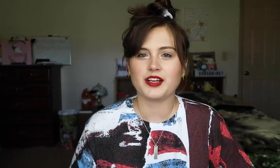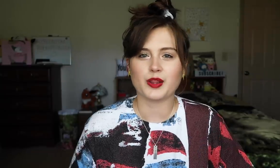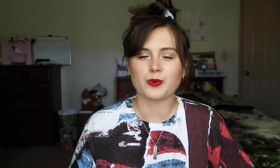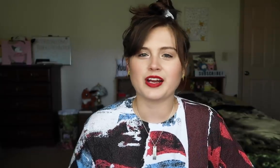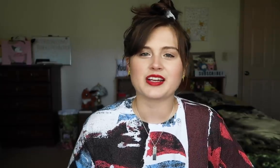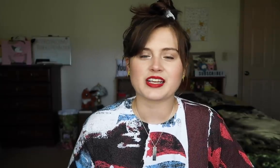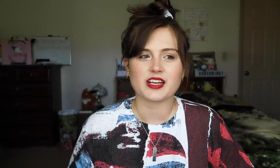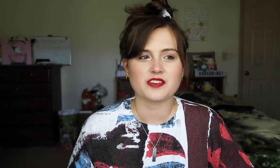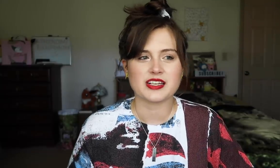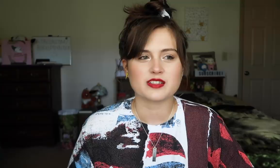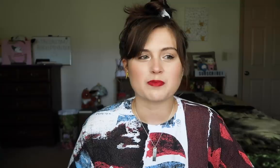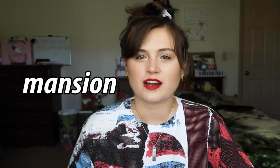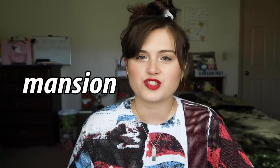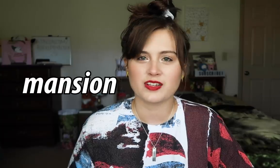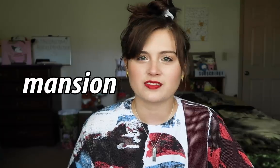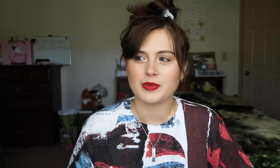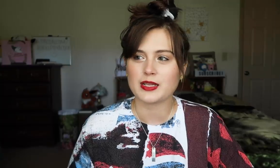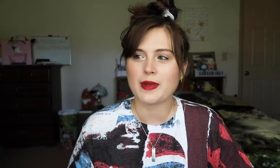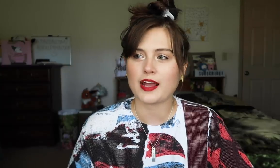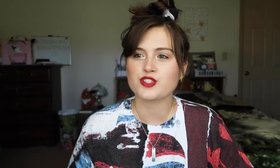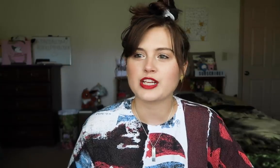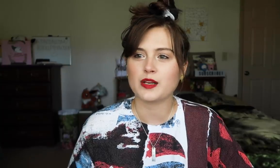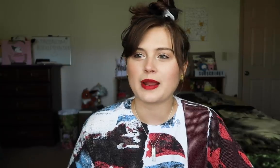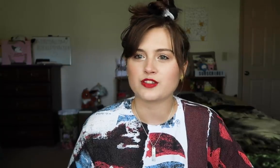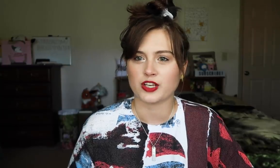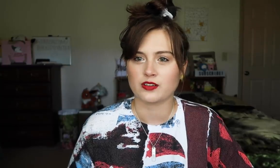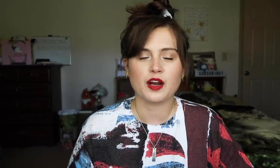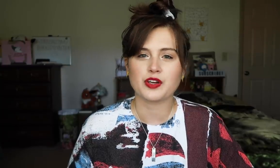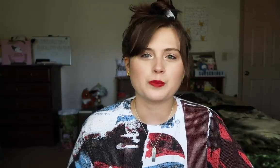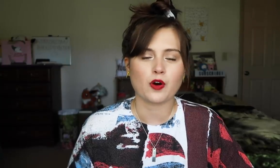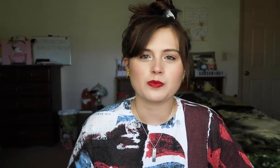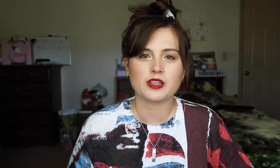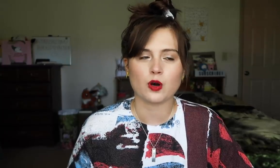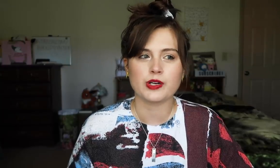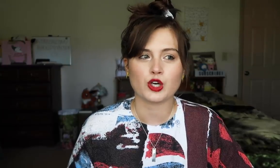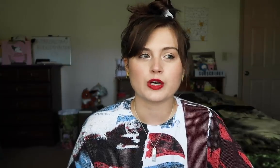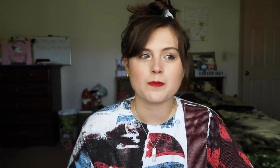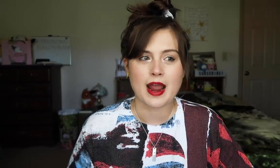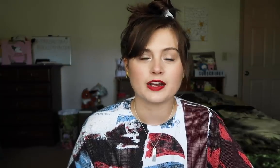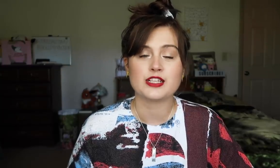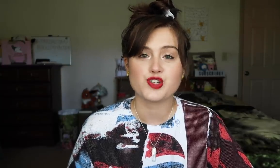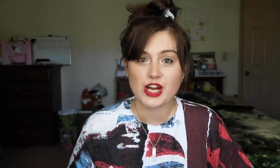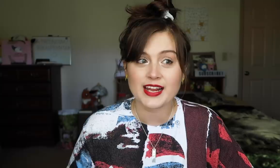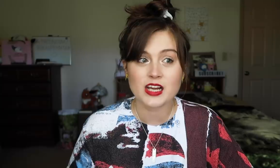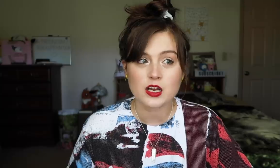And the other word I can think of is mansion. Is it mansion? Man-chen. I feel like, part of me has always heard man-chen.